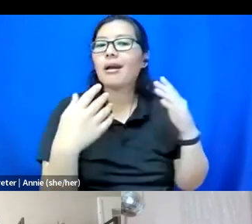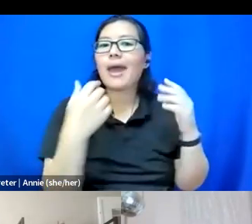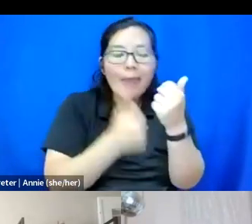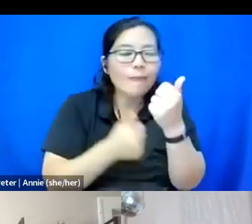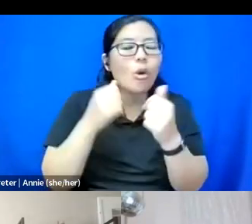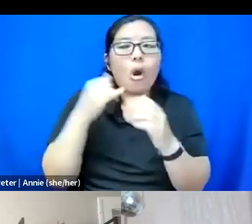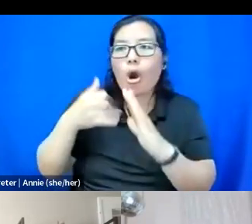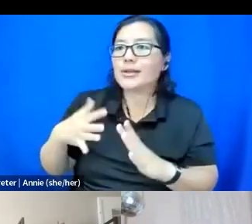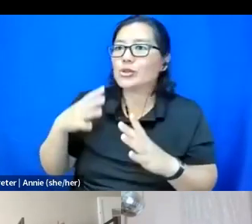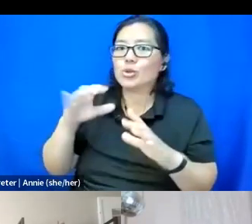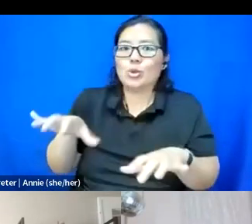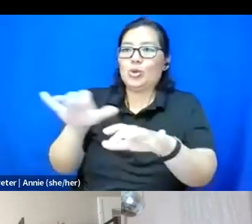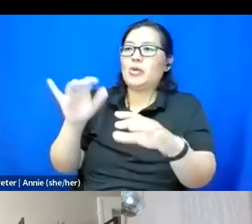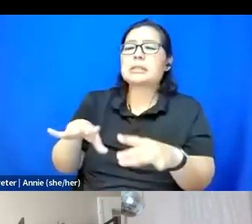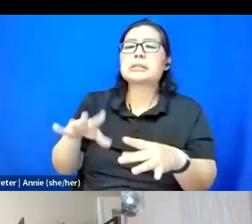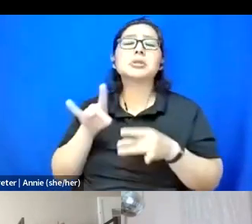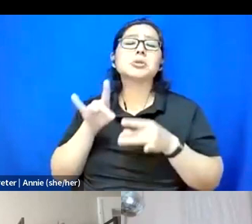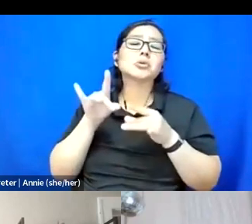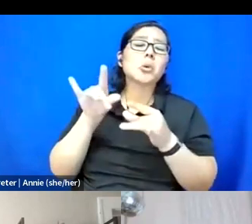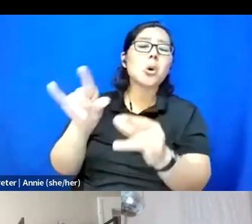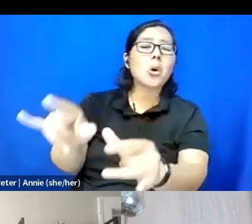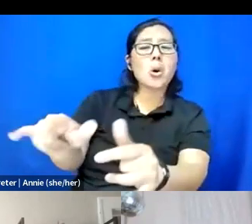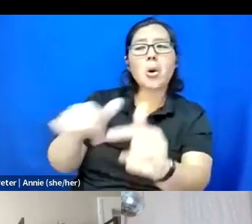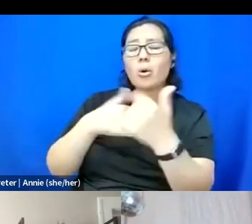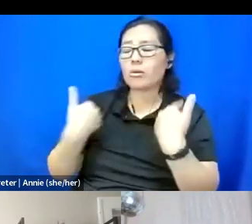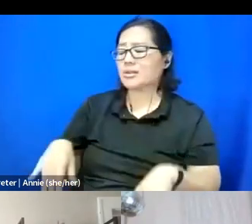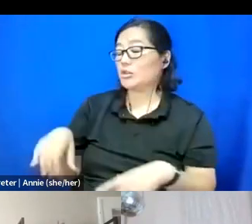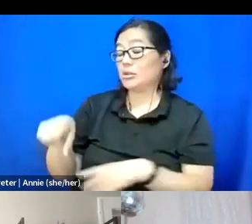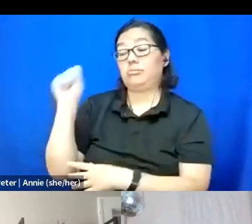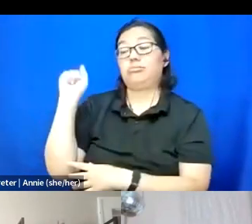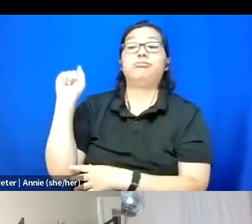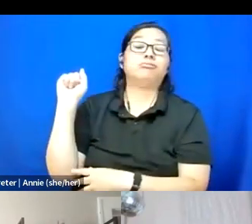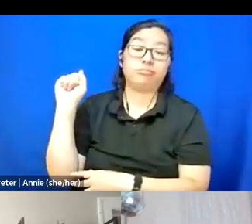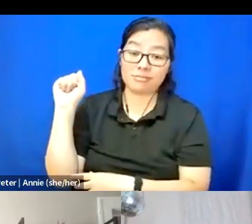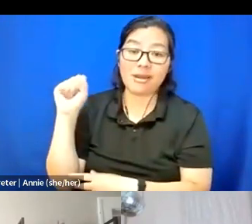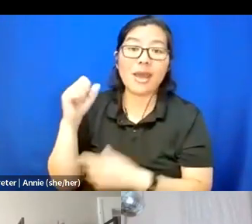And I feel like there are so many of us in this cohort that have demonstrated that,